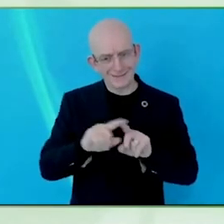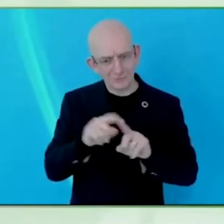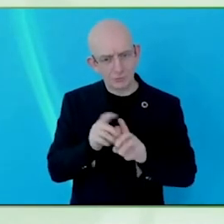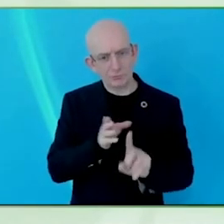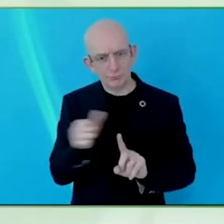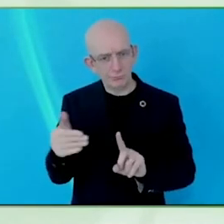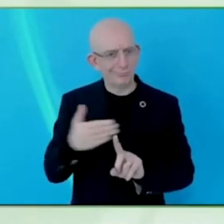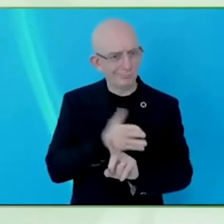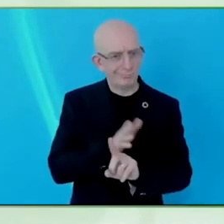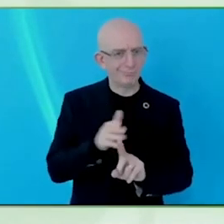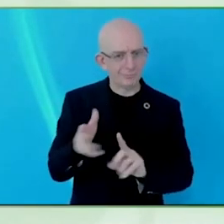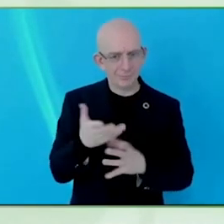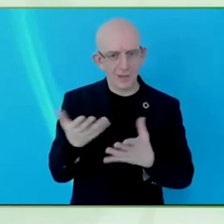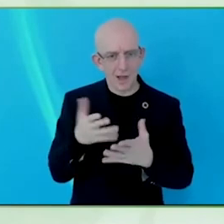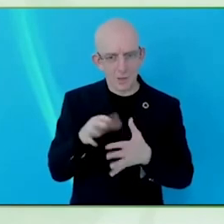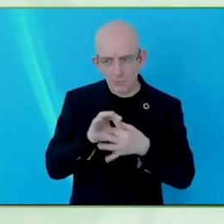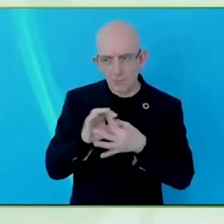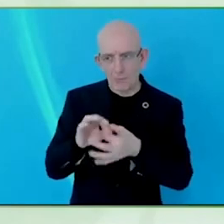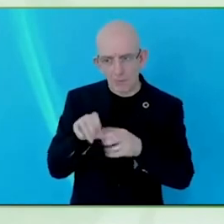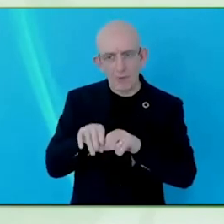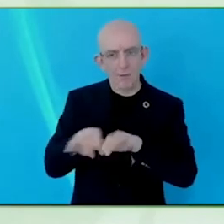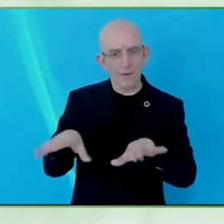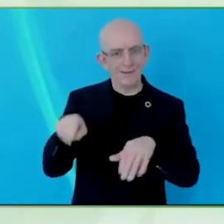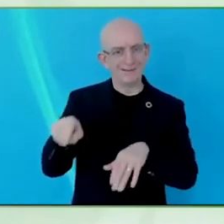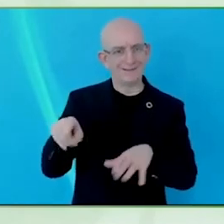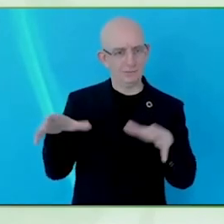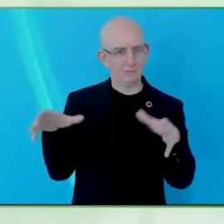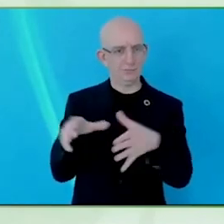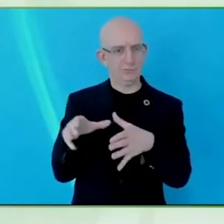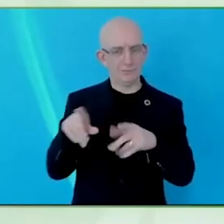community and in five weeks time it will be released to the UK